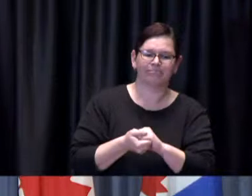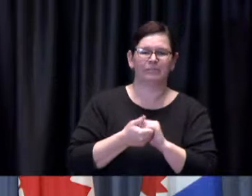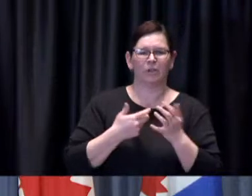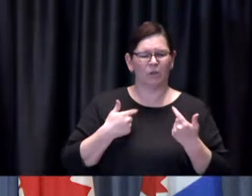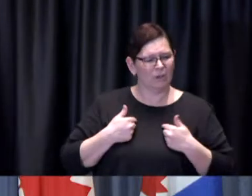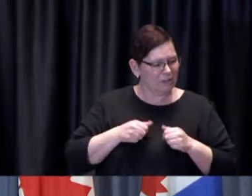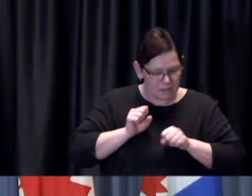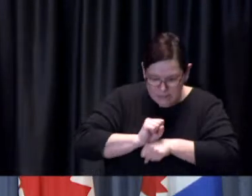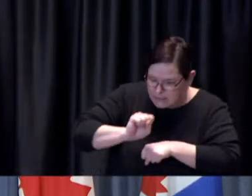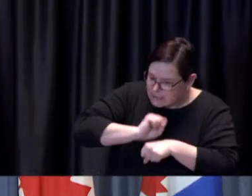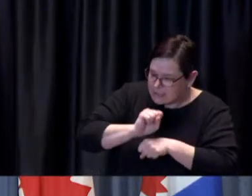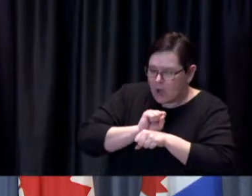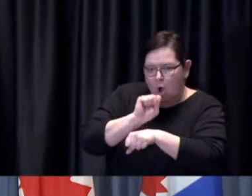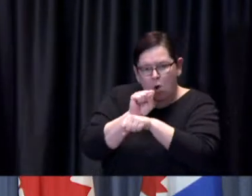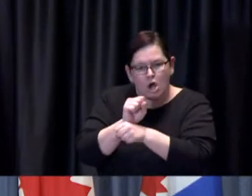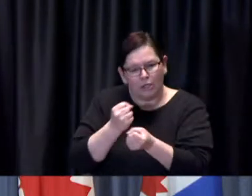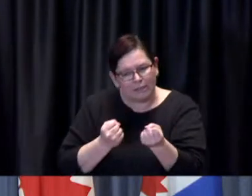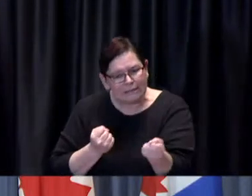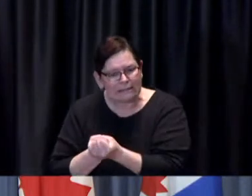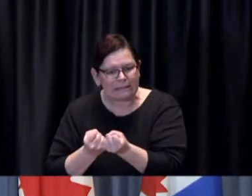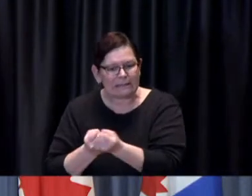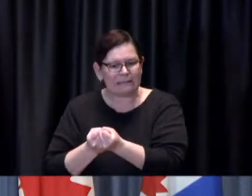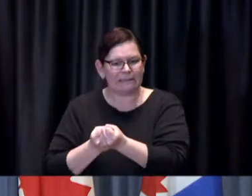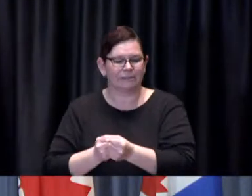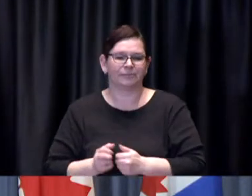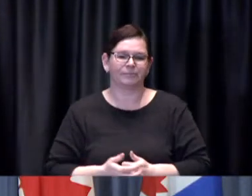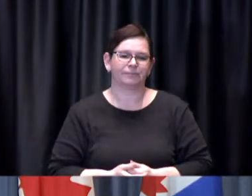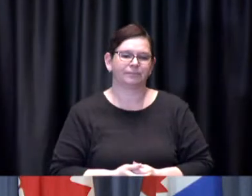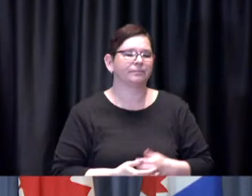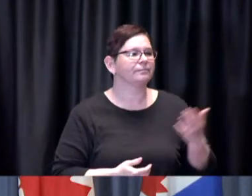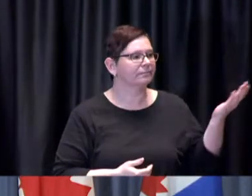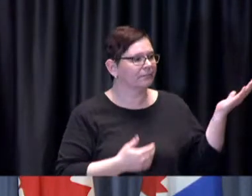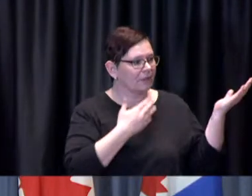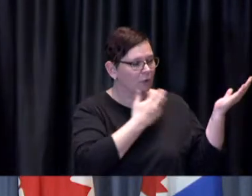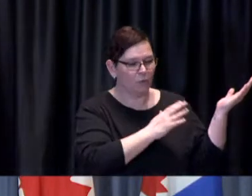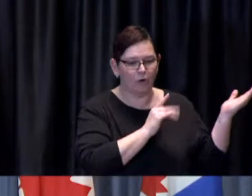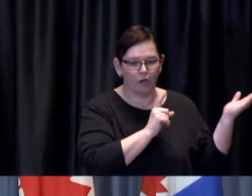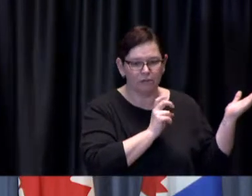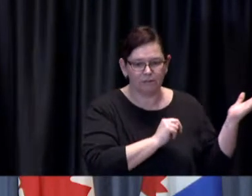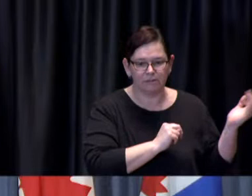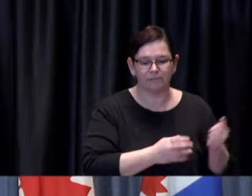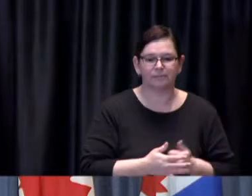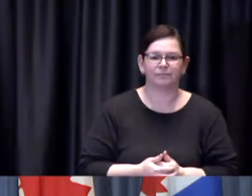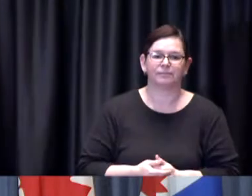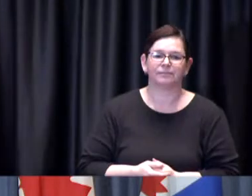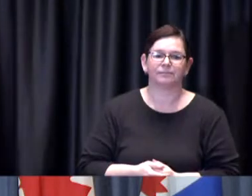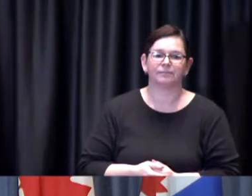Brad: Thank you Carleton. Nick you have follow-up? Nick: uh yeah thanks on a different topic for a colleague of mine